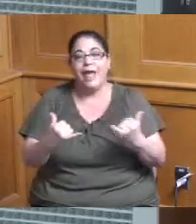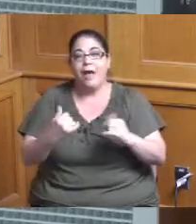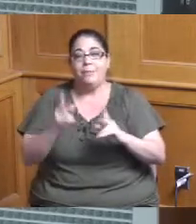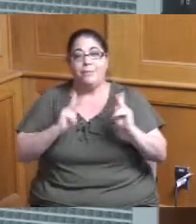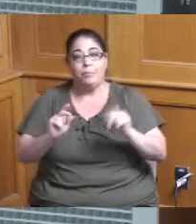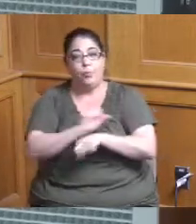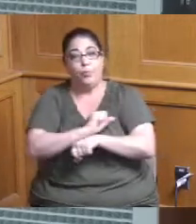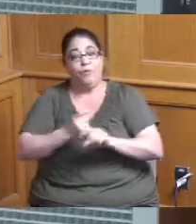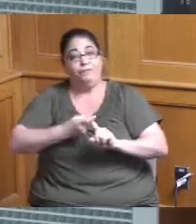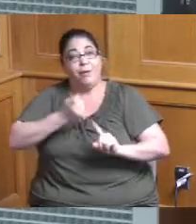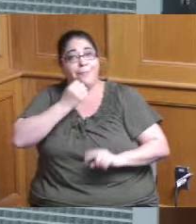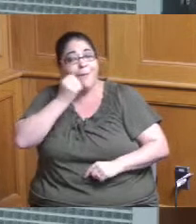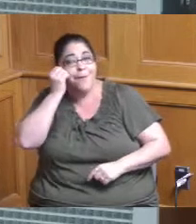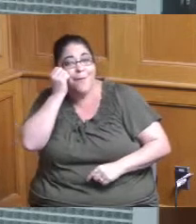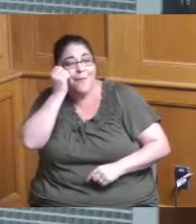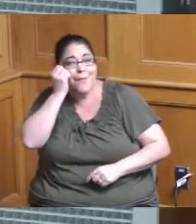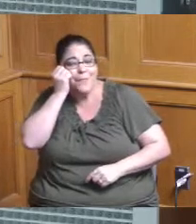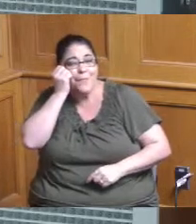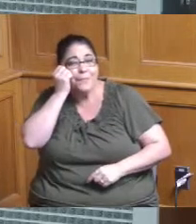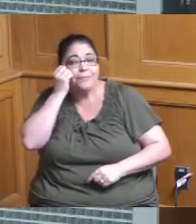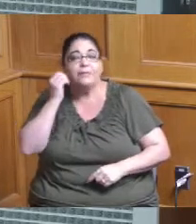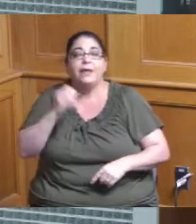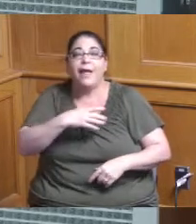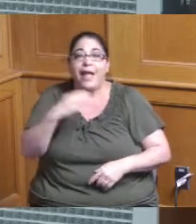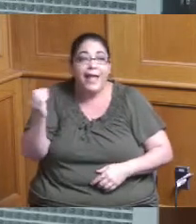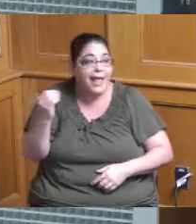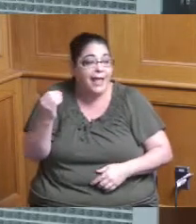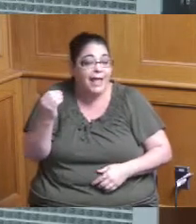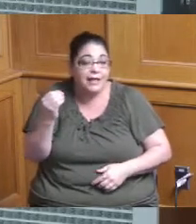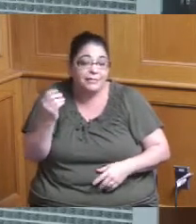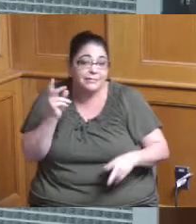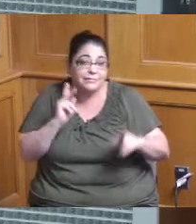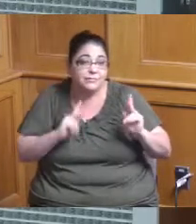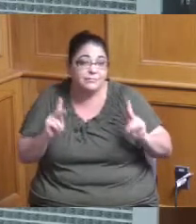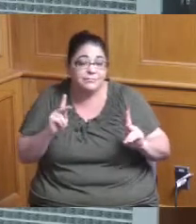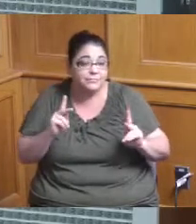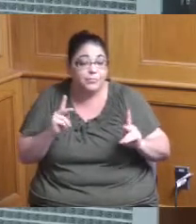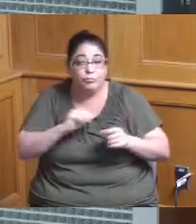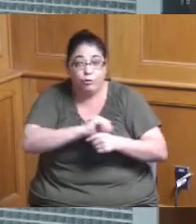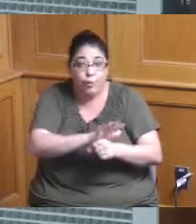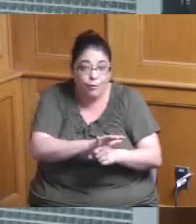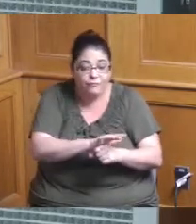but a lot of the park projects that we decided not to recommend for funding they